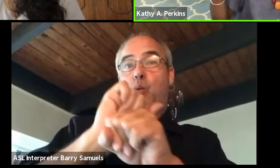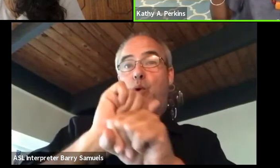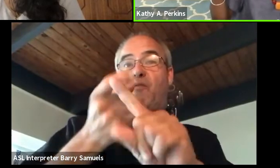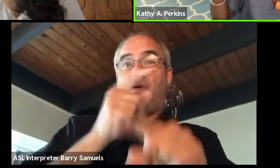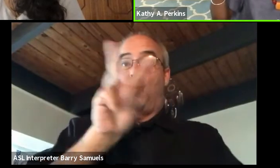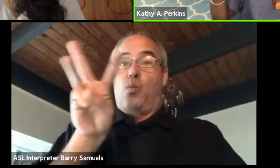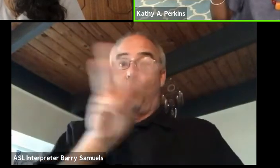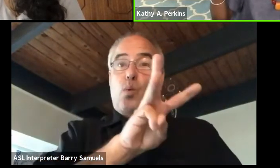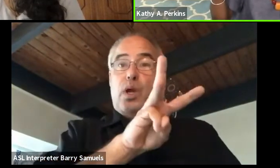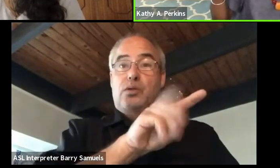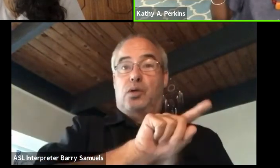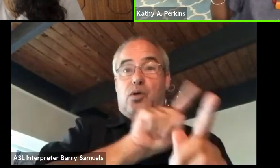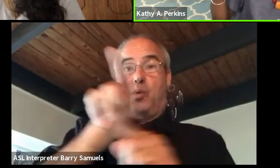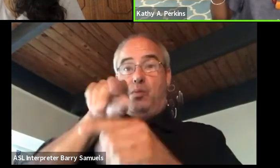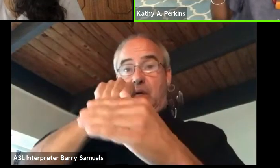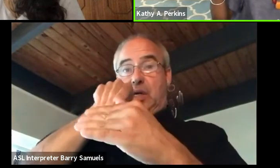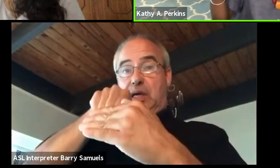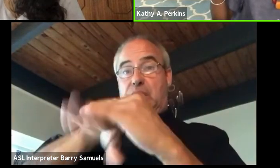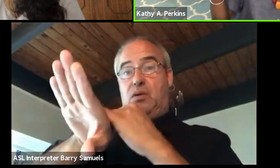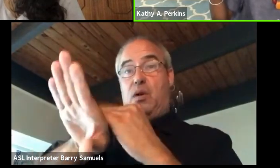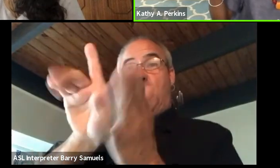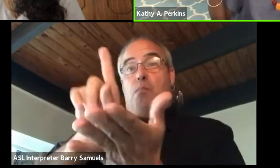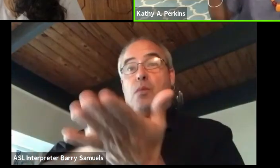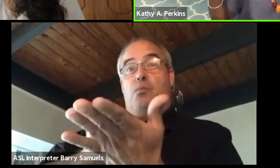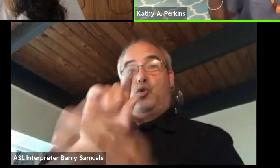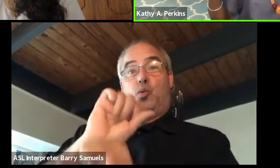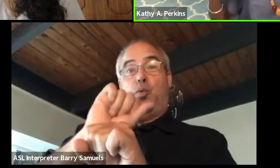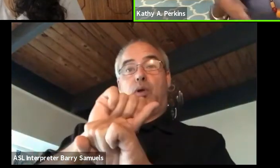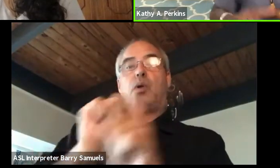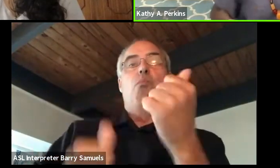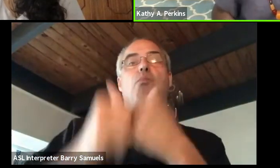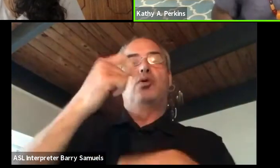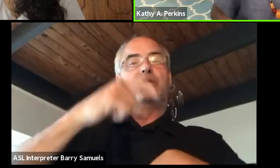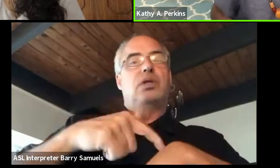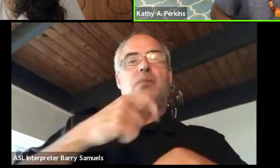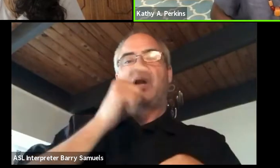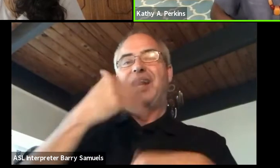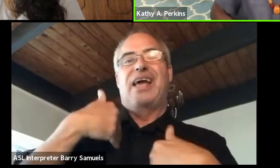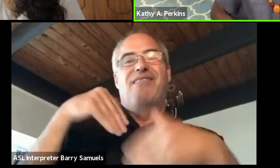and publish the work and most of the time, they don't even have access to the book,